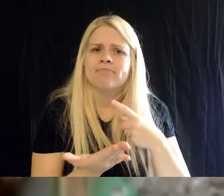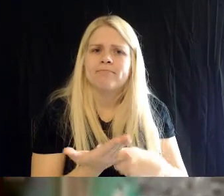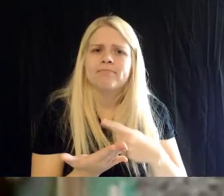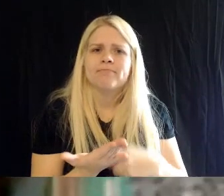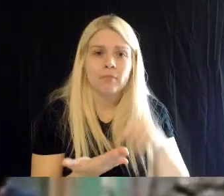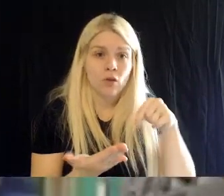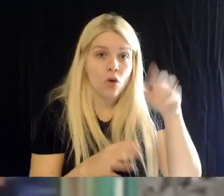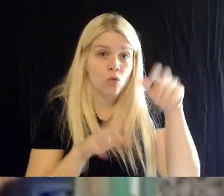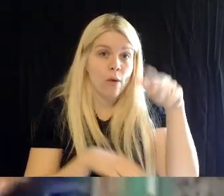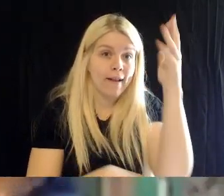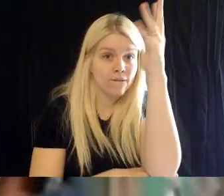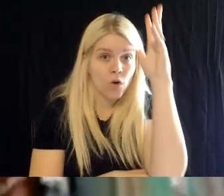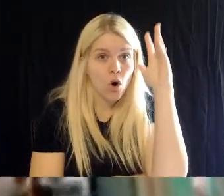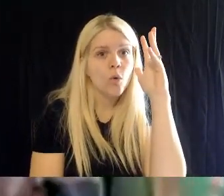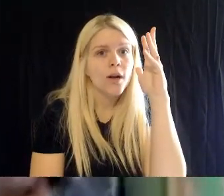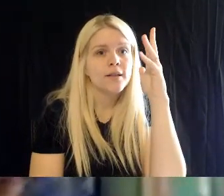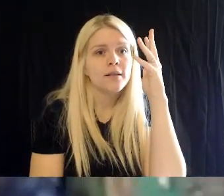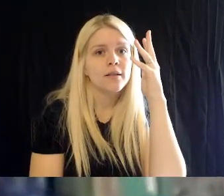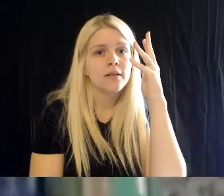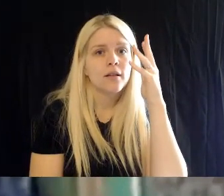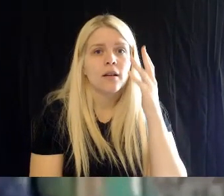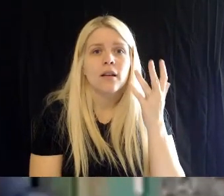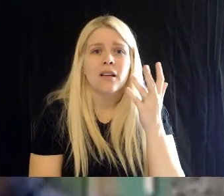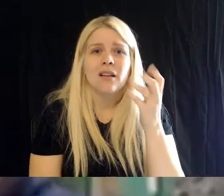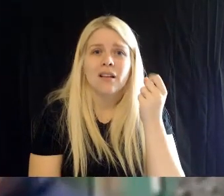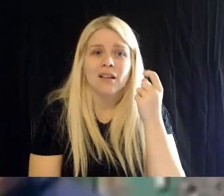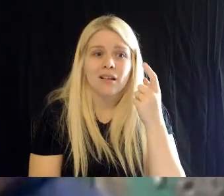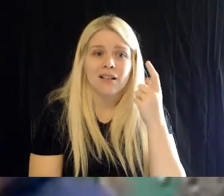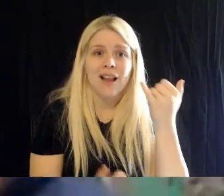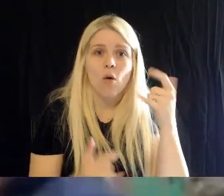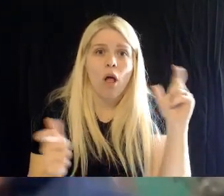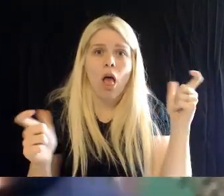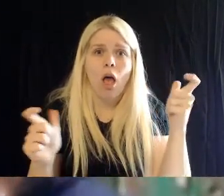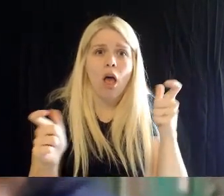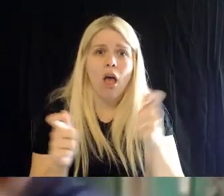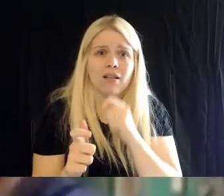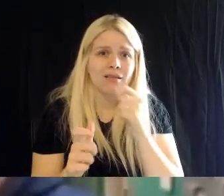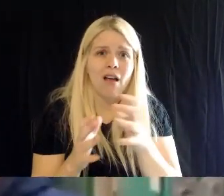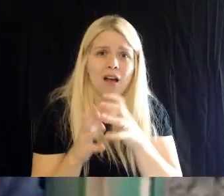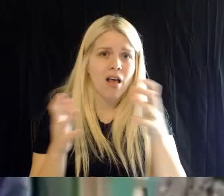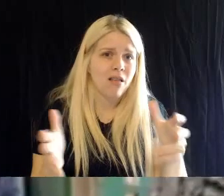rainforests, and how they're disappearing around the world, and and why is that?